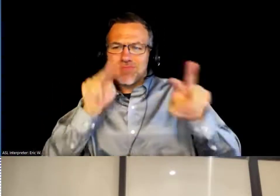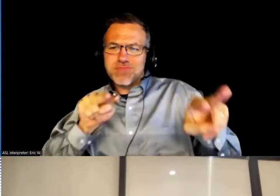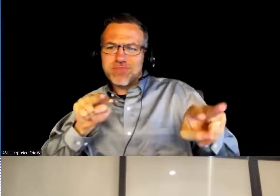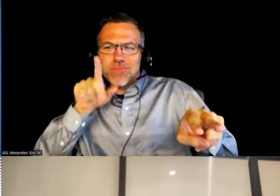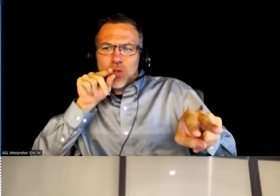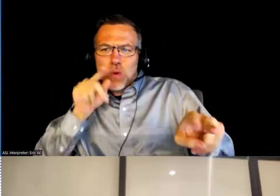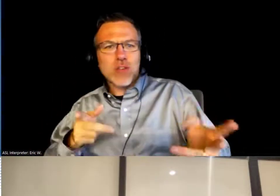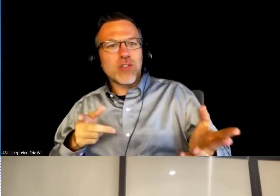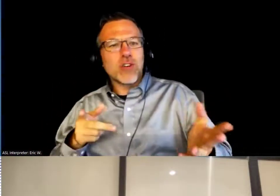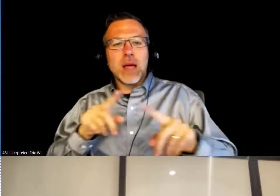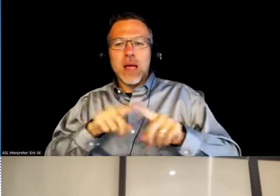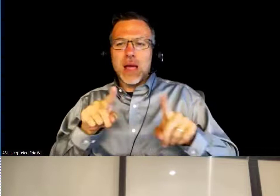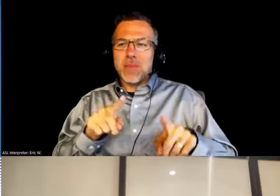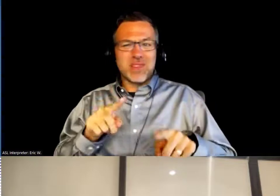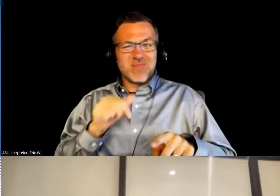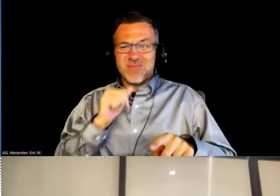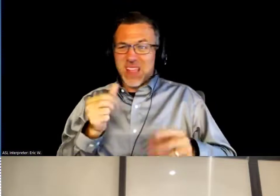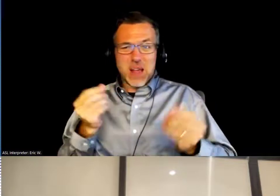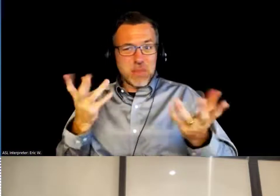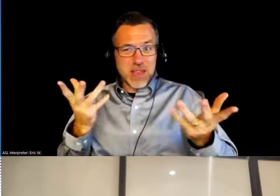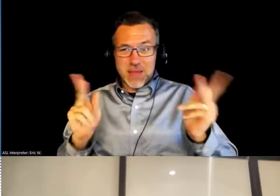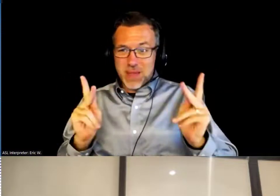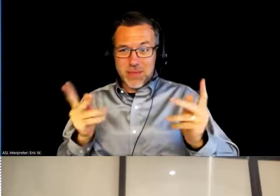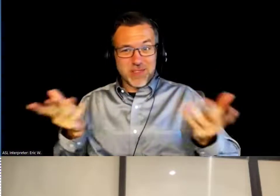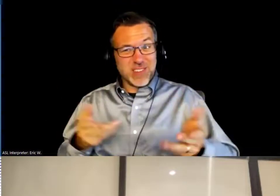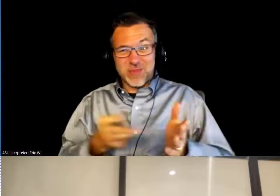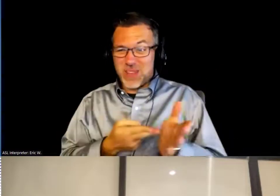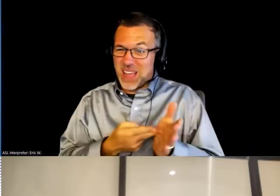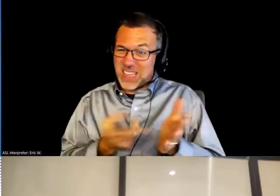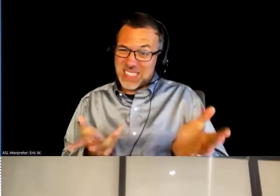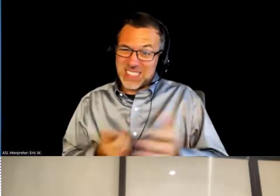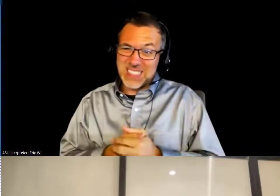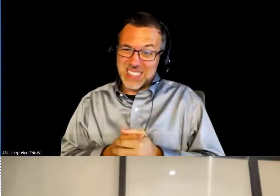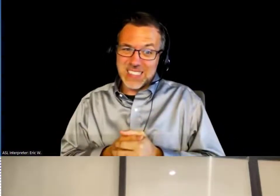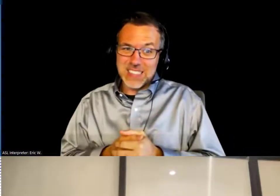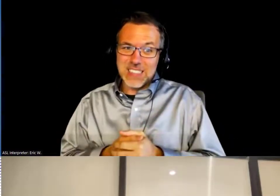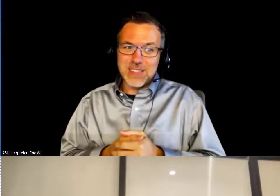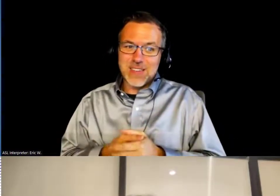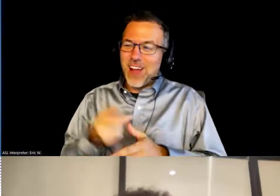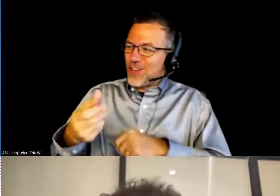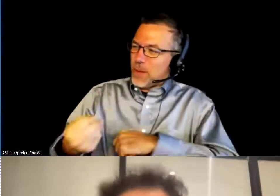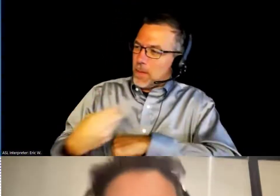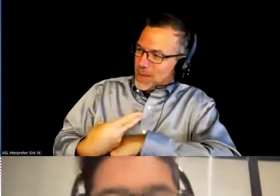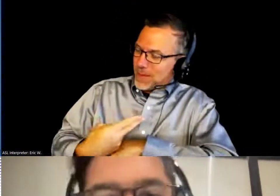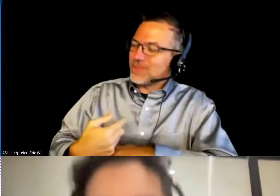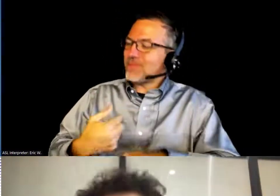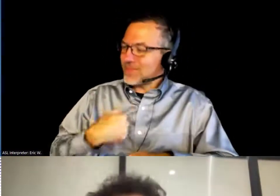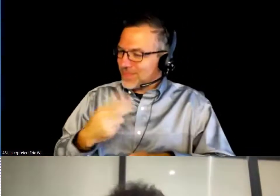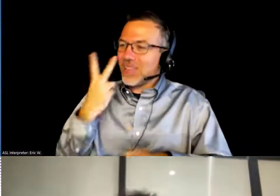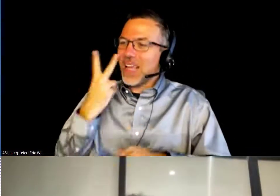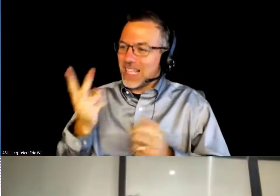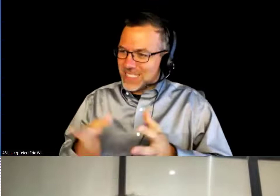but there really aren't too many. Omar McCrimmon: You beat me to it. I was going to say, I see a lot of the chatter on social media